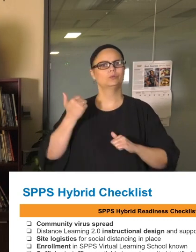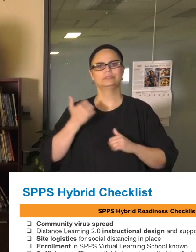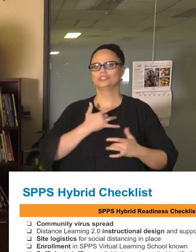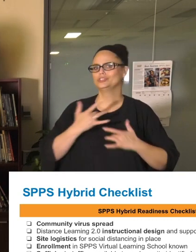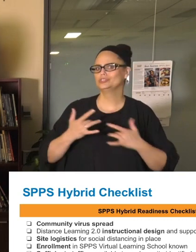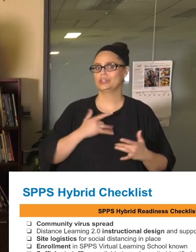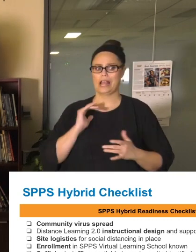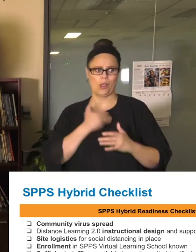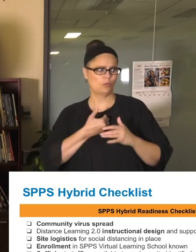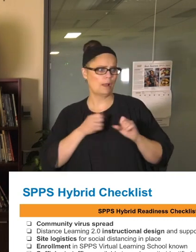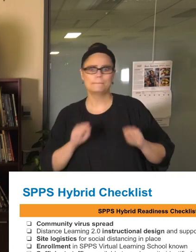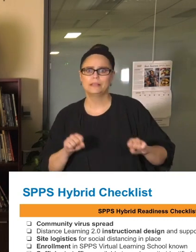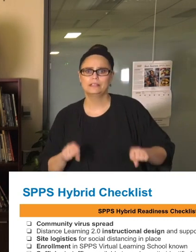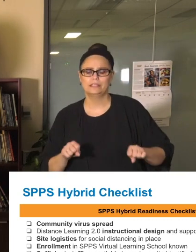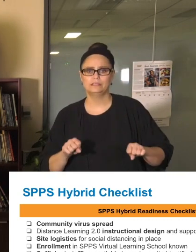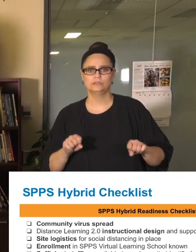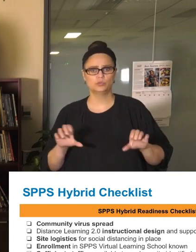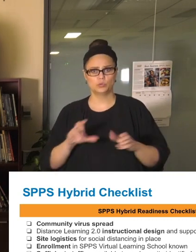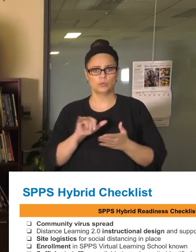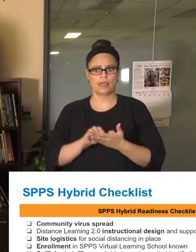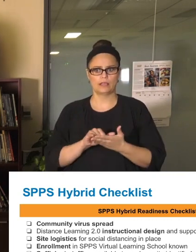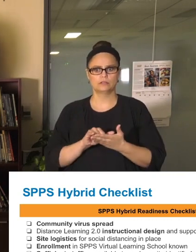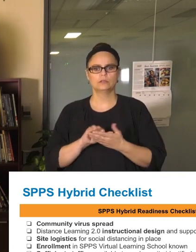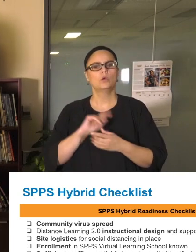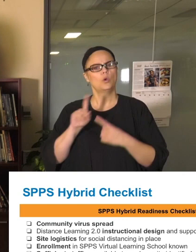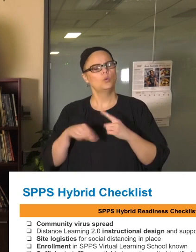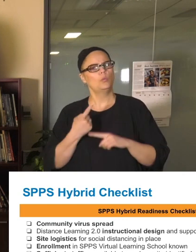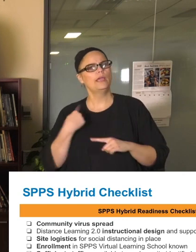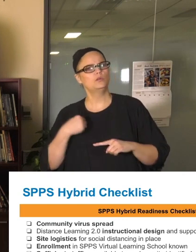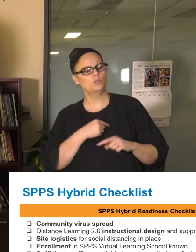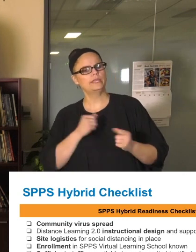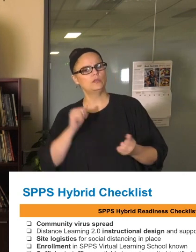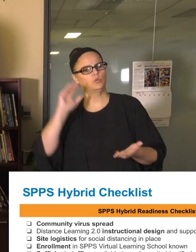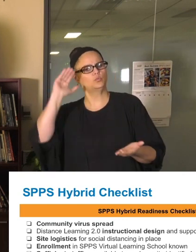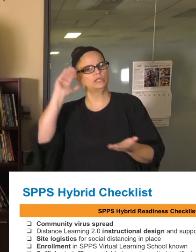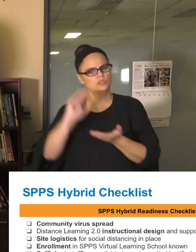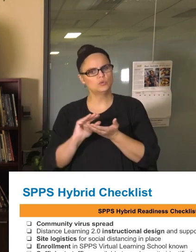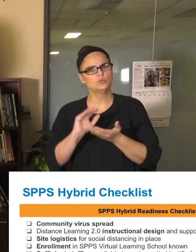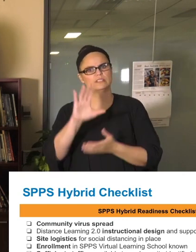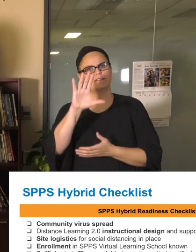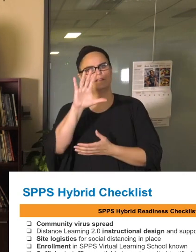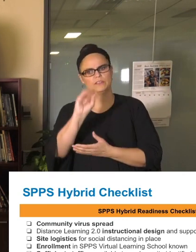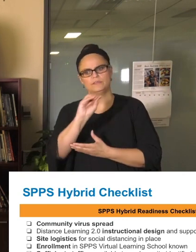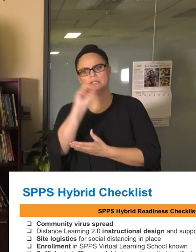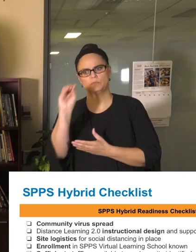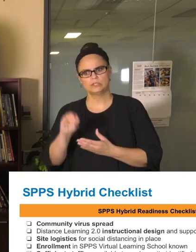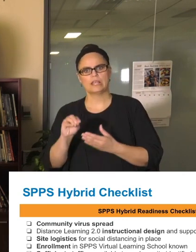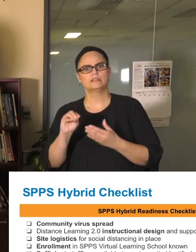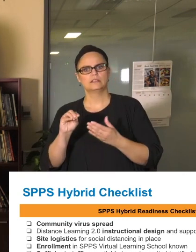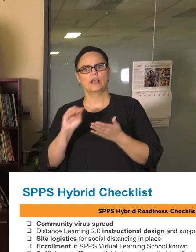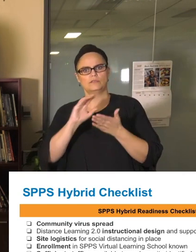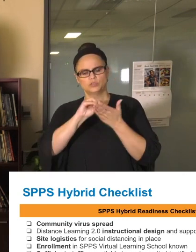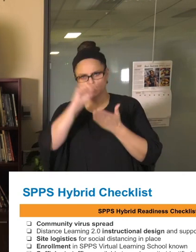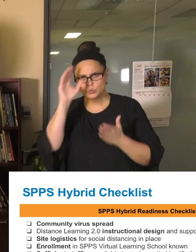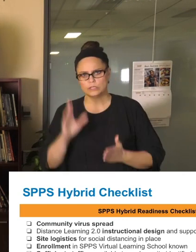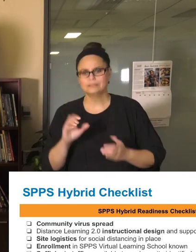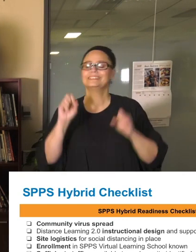Certainly when we reduce school enrollment, or students attending by 50% or greater, it gives us a better ability to